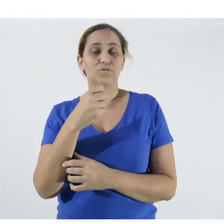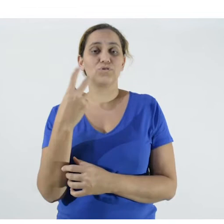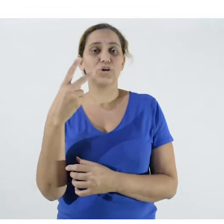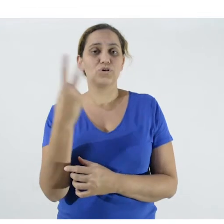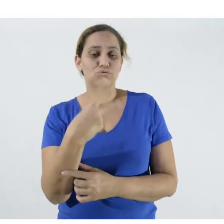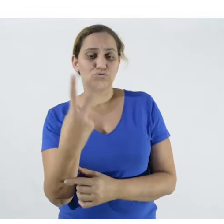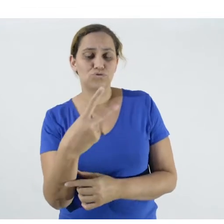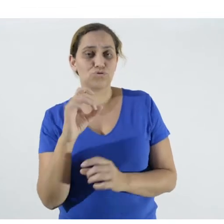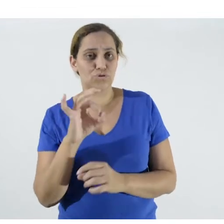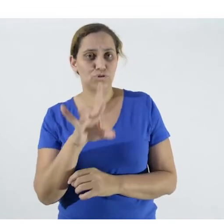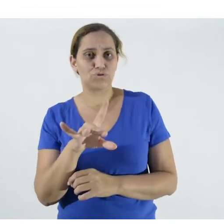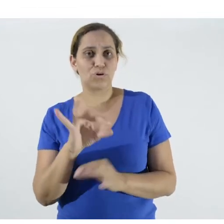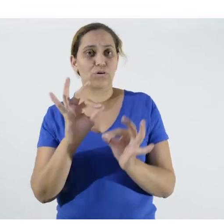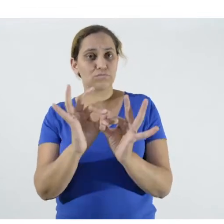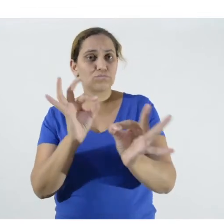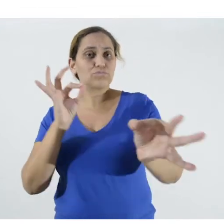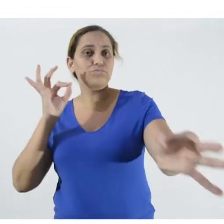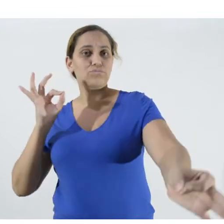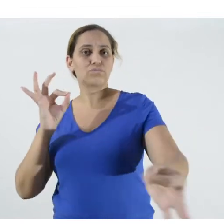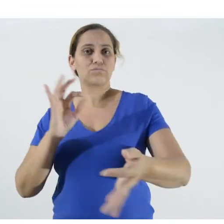keeping a distance of about two meters. "